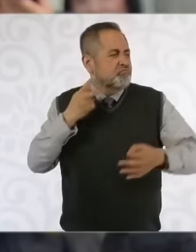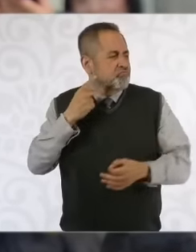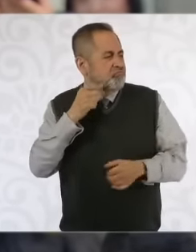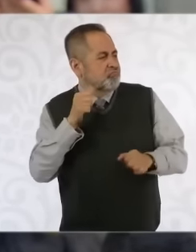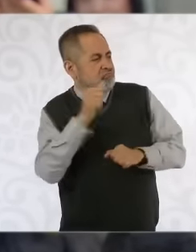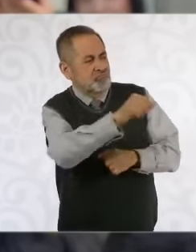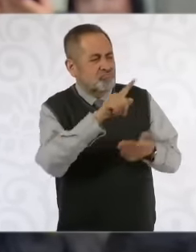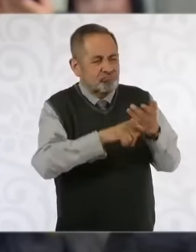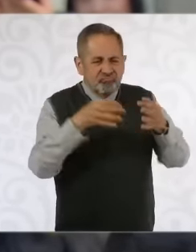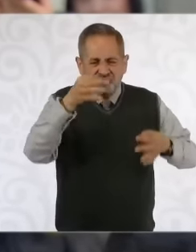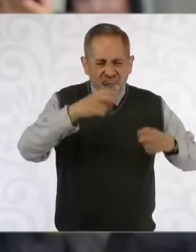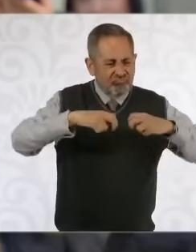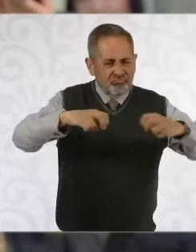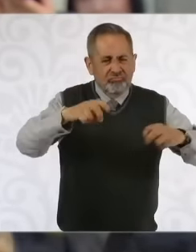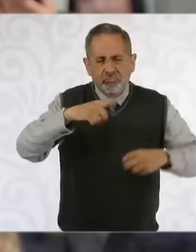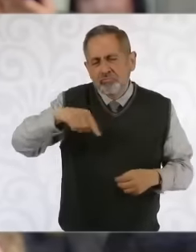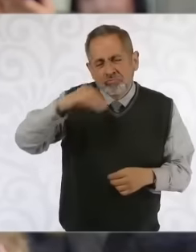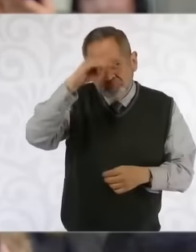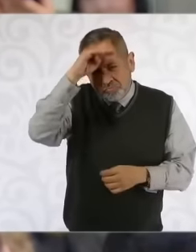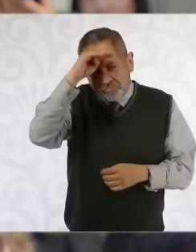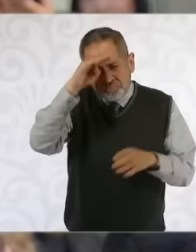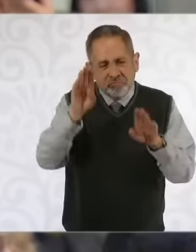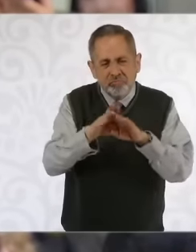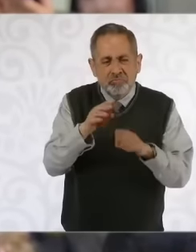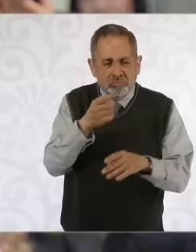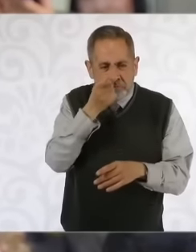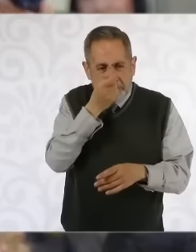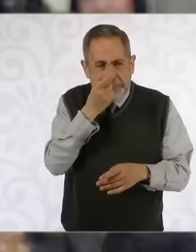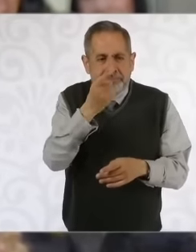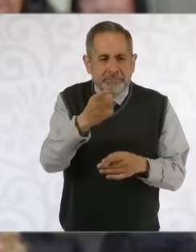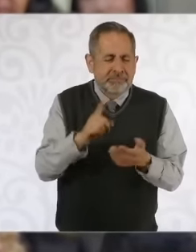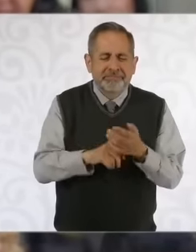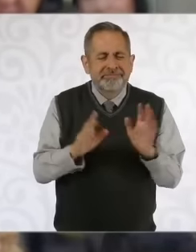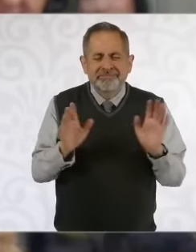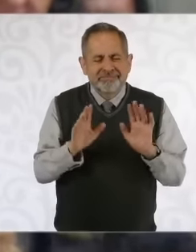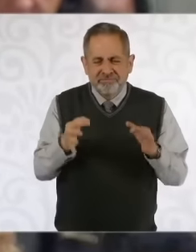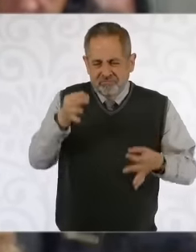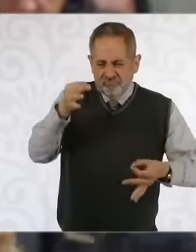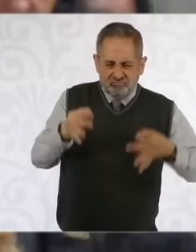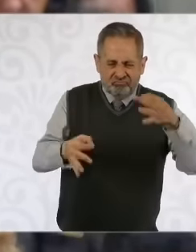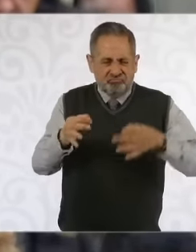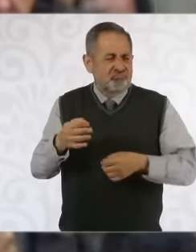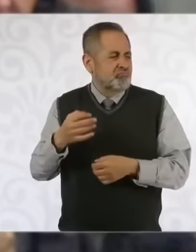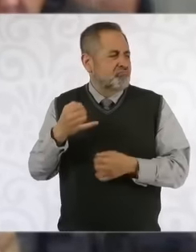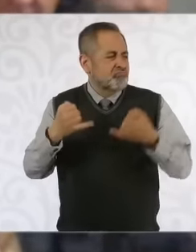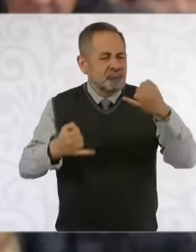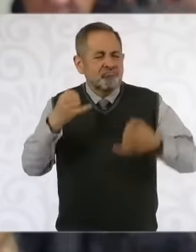since you have expressed being against it, you maintain after this